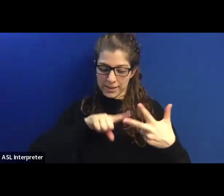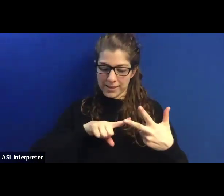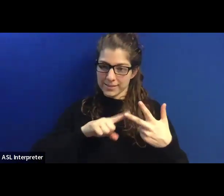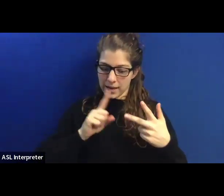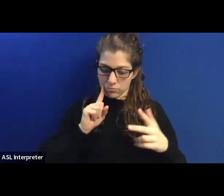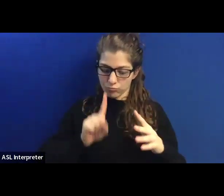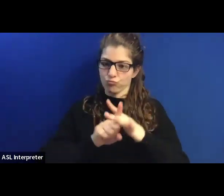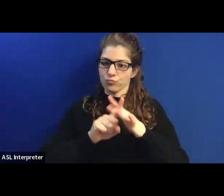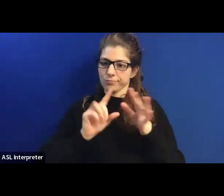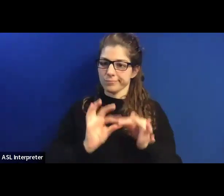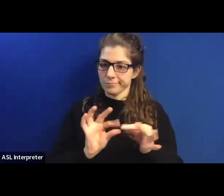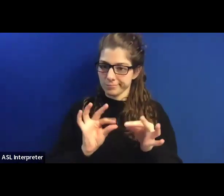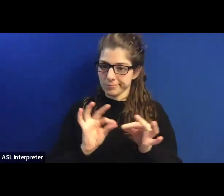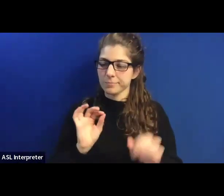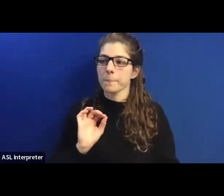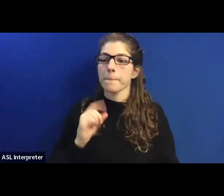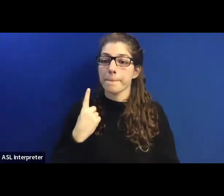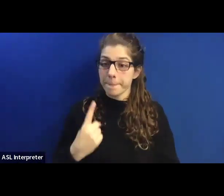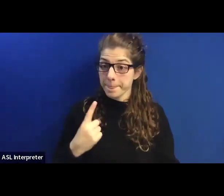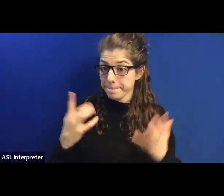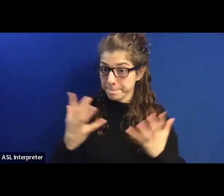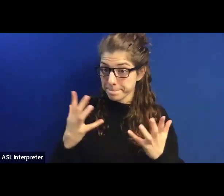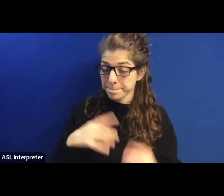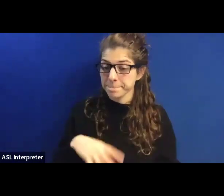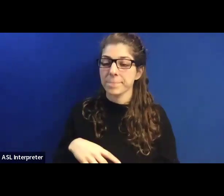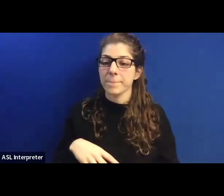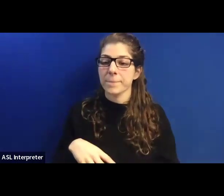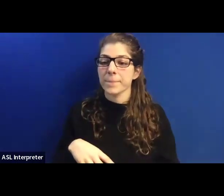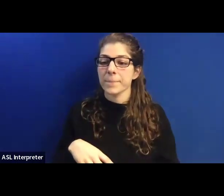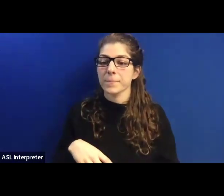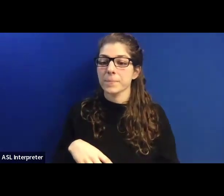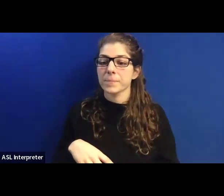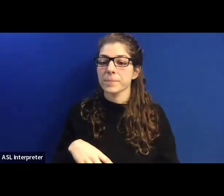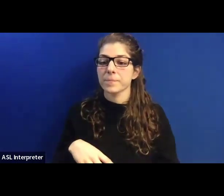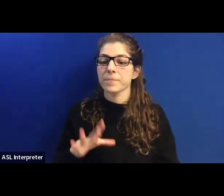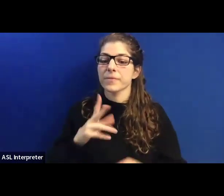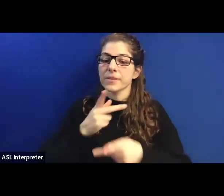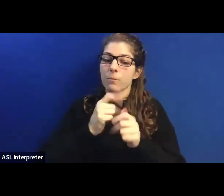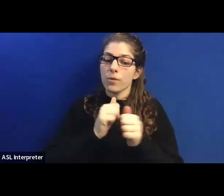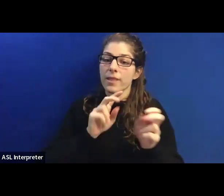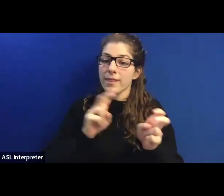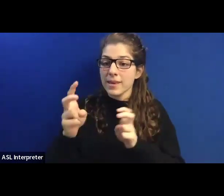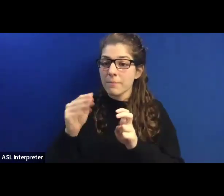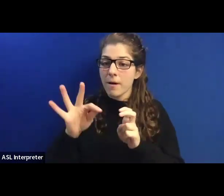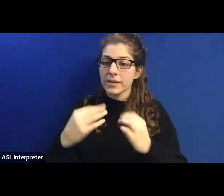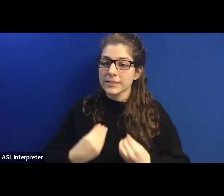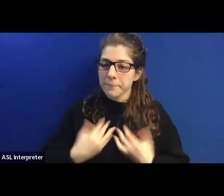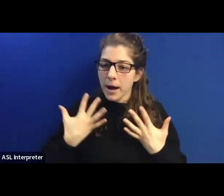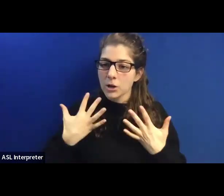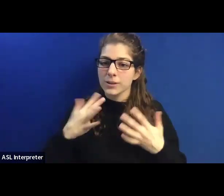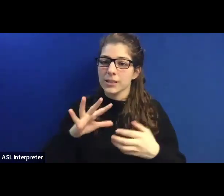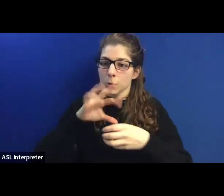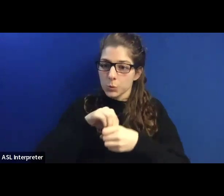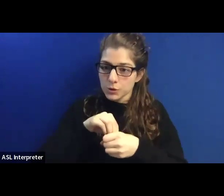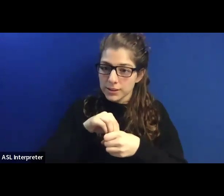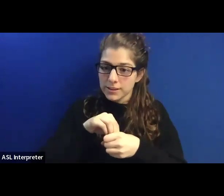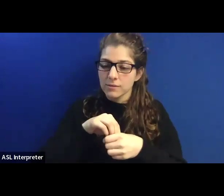One is in keeping with the theme of inspiring inclusion, what inspires me.